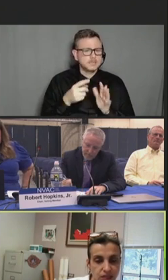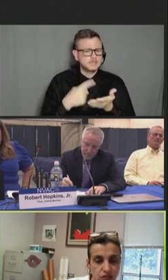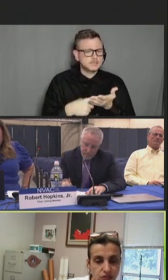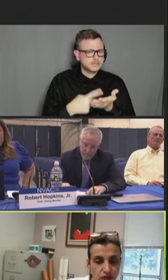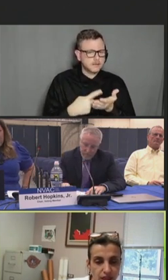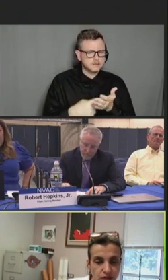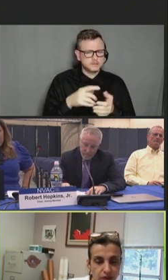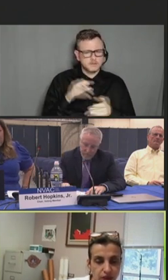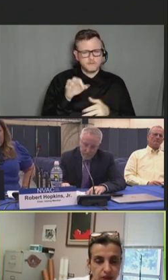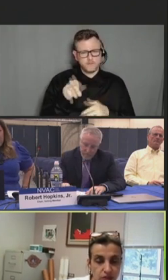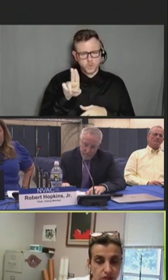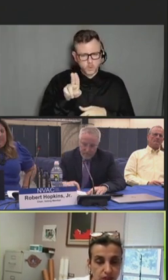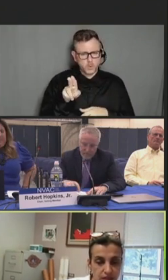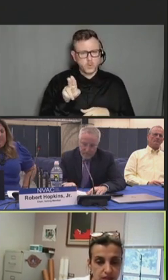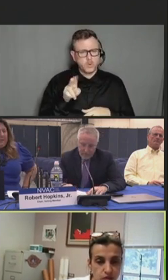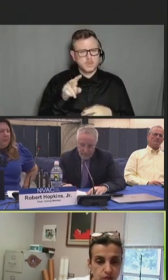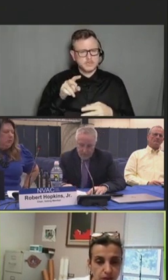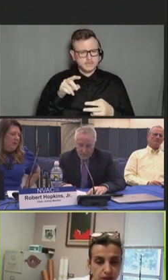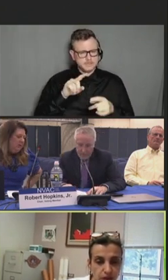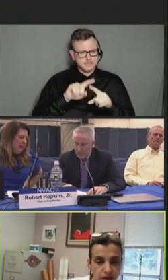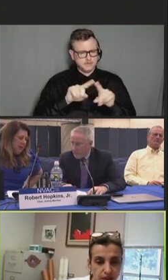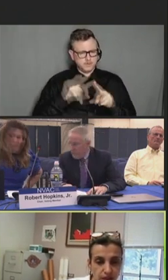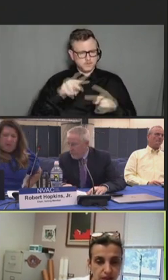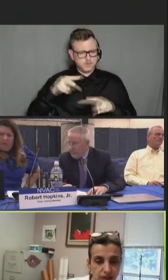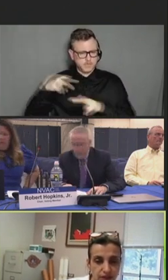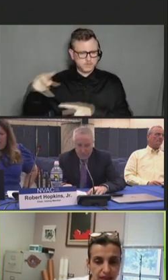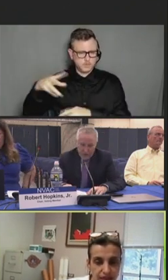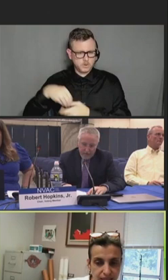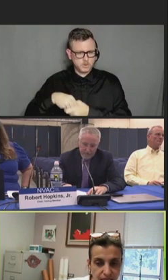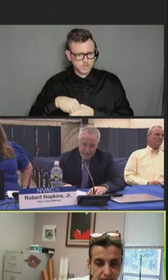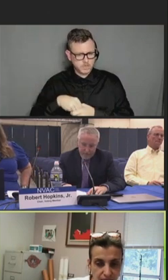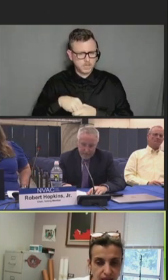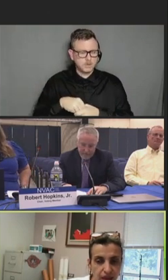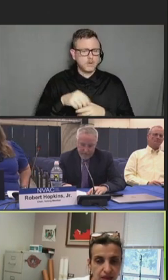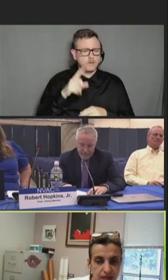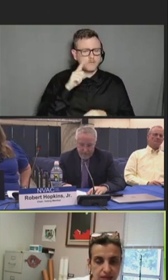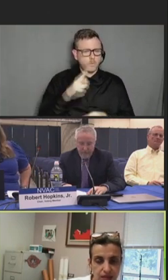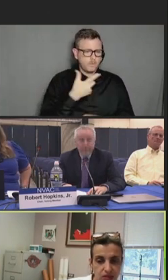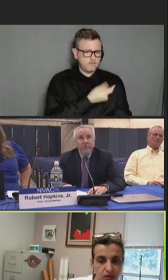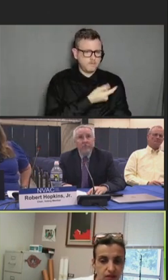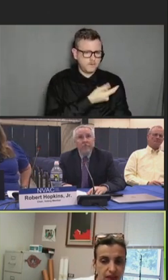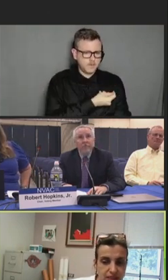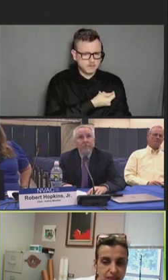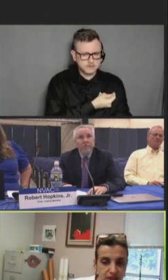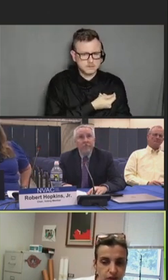vaccine strain to be -- strains to be included in the vaccine -- the seasonal vaccine for